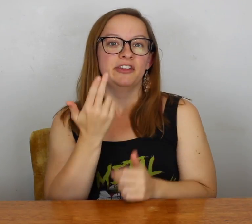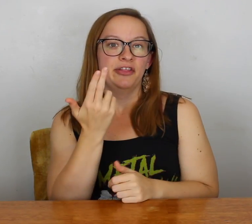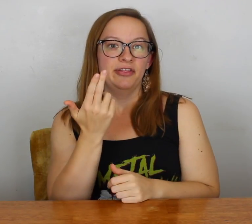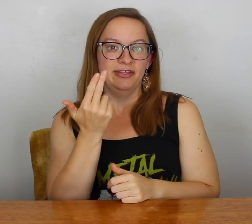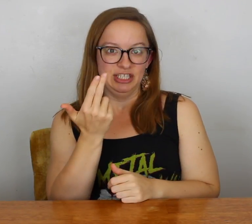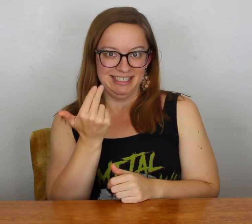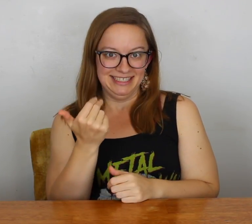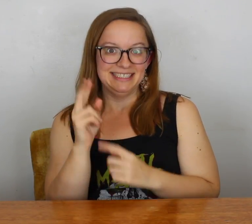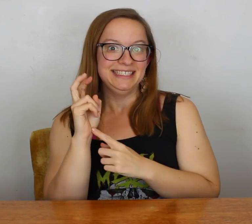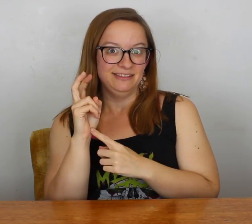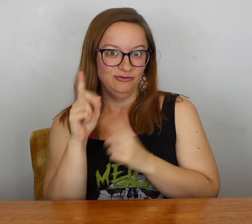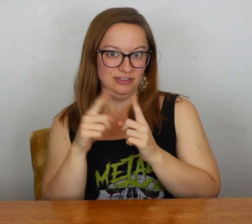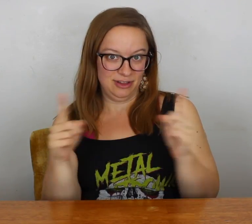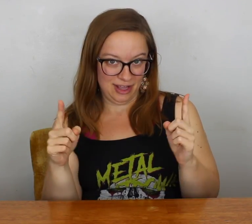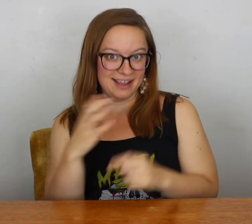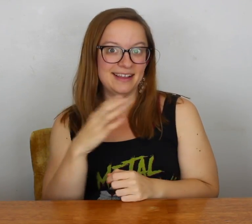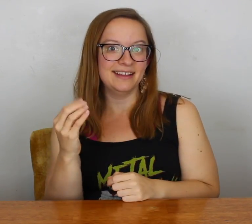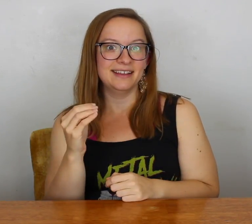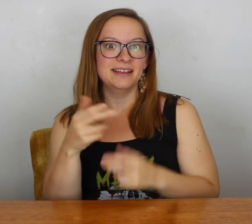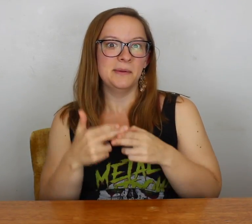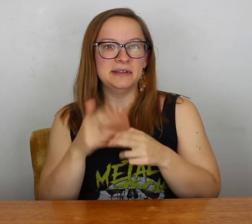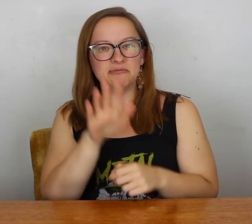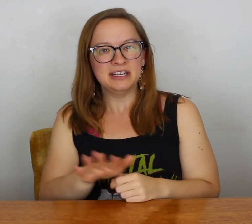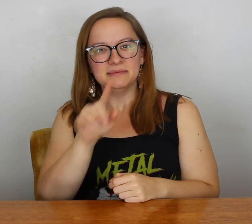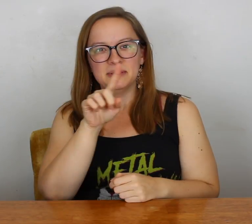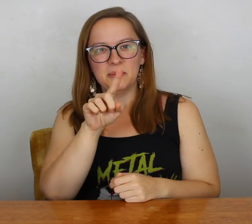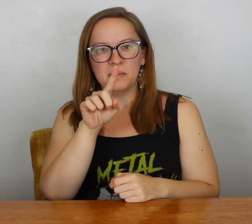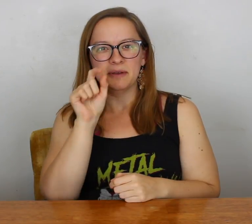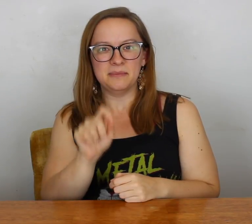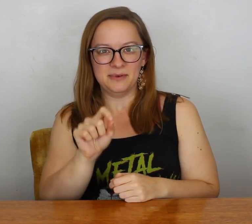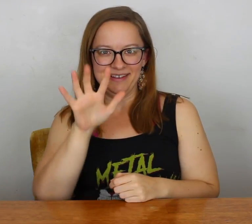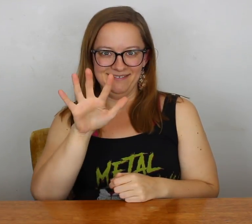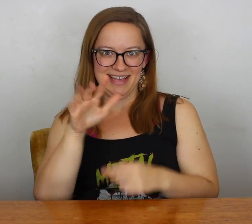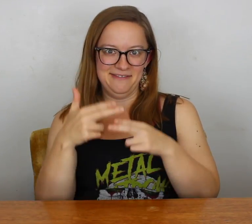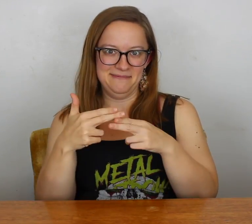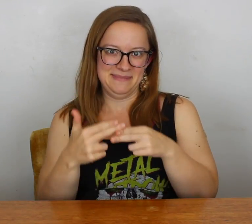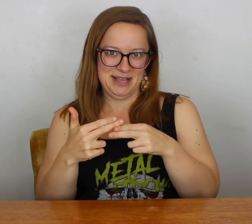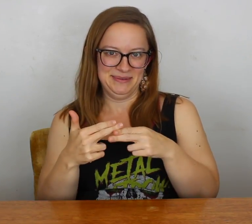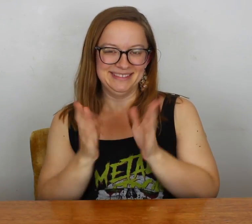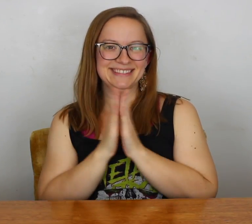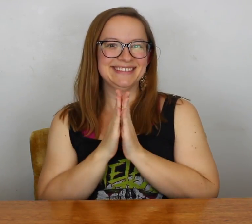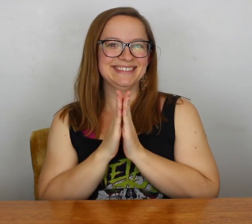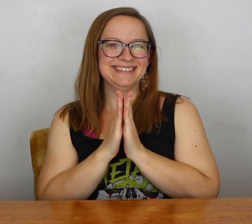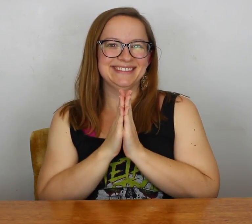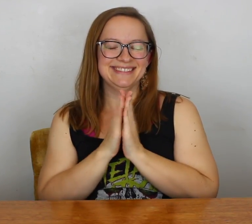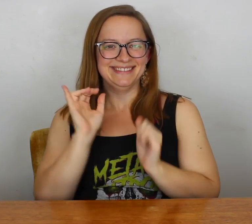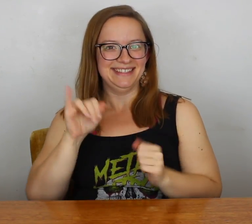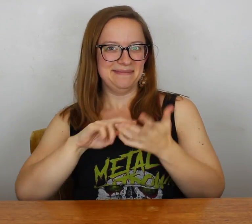The baby is approximately 13 inches long and weighs about 1 1/2 pounds.